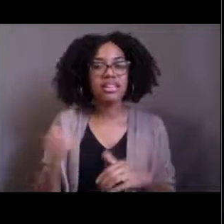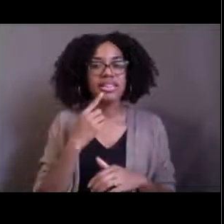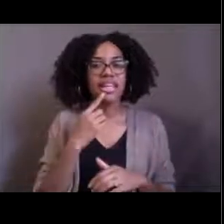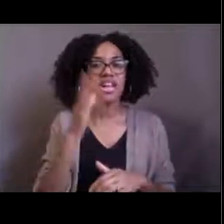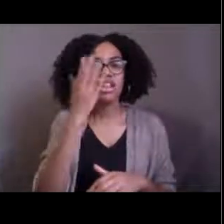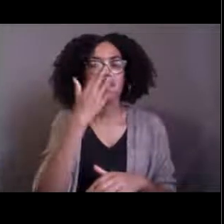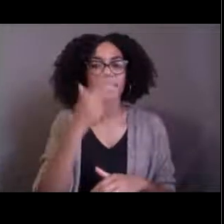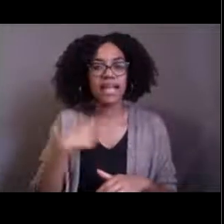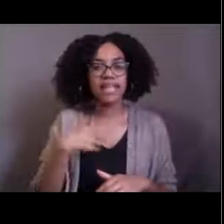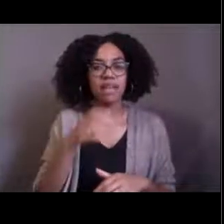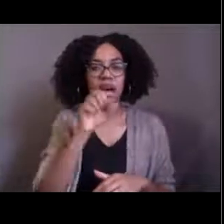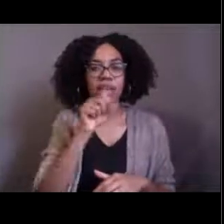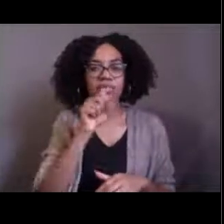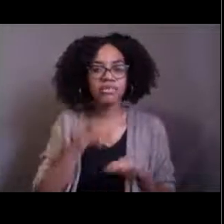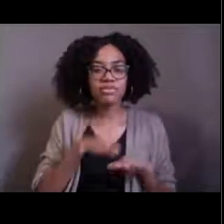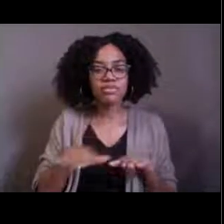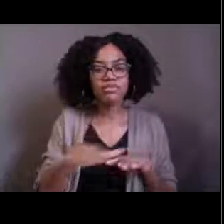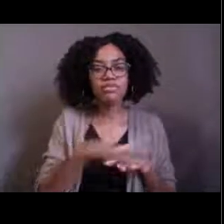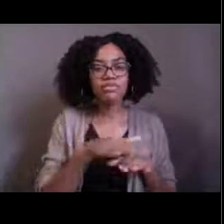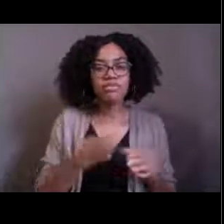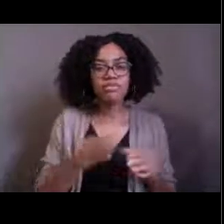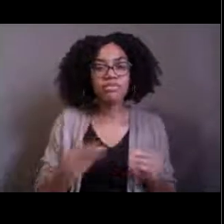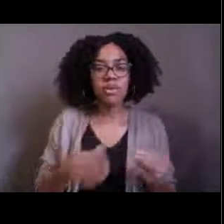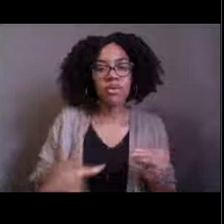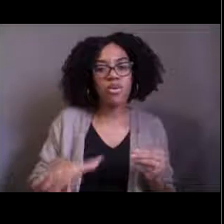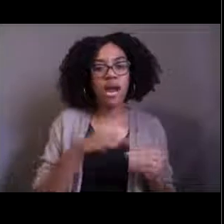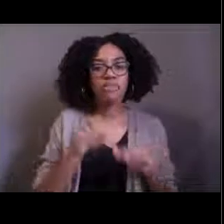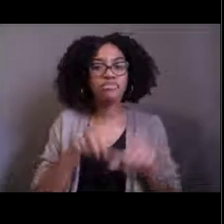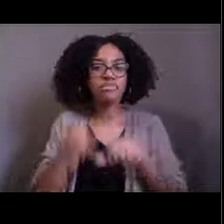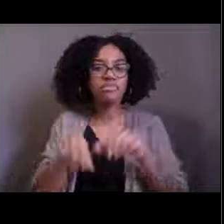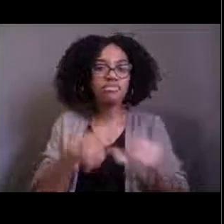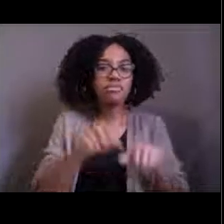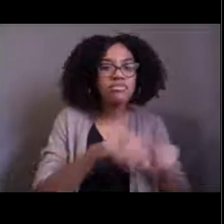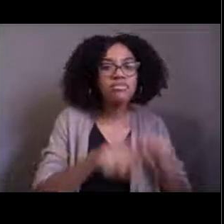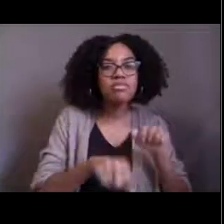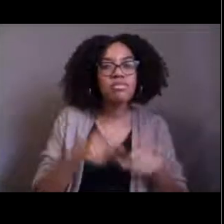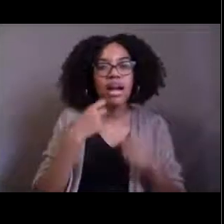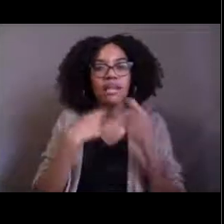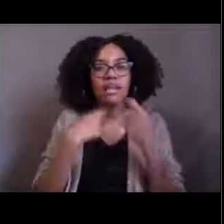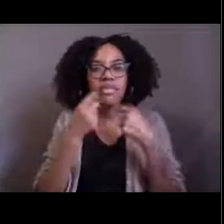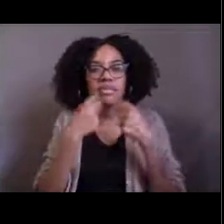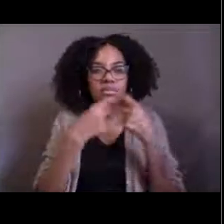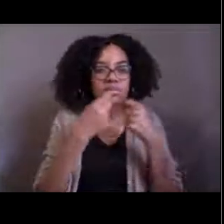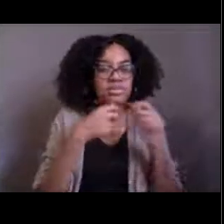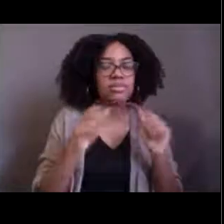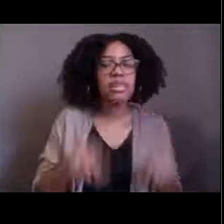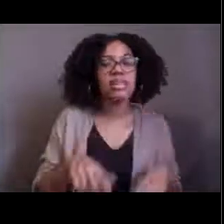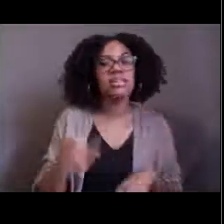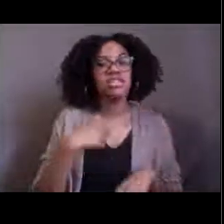Yeah, so people are noticing that it's got shiny skin. It's got big teeth, it's got big eyes.